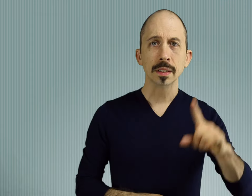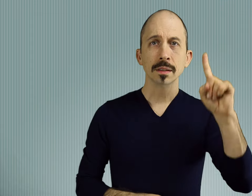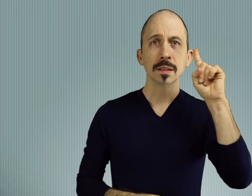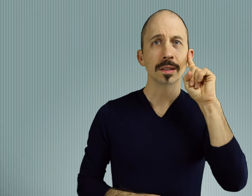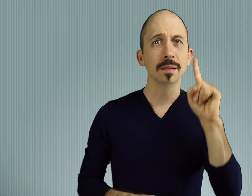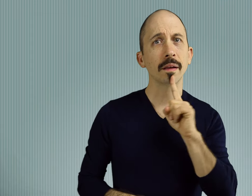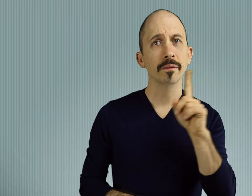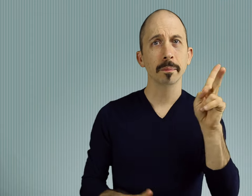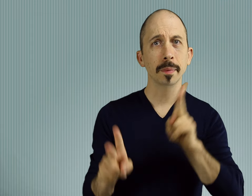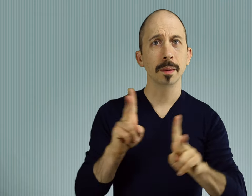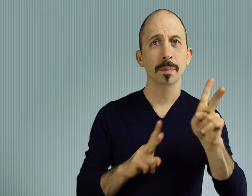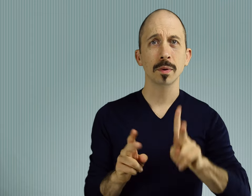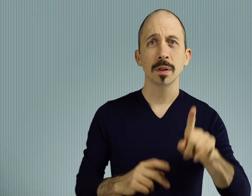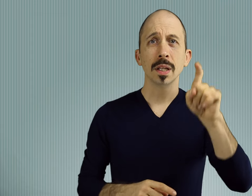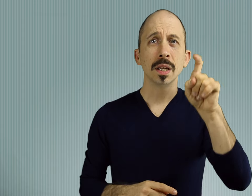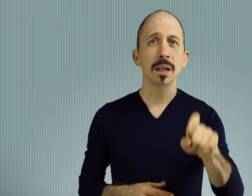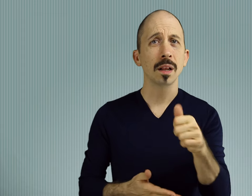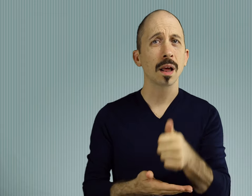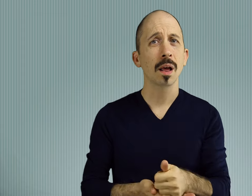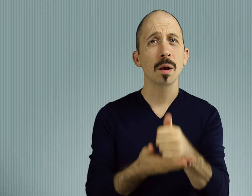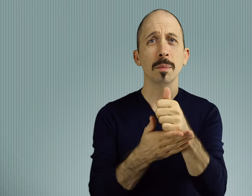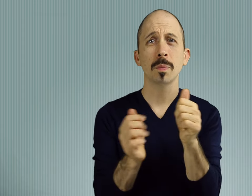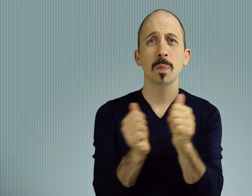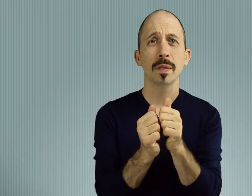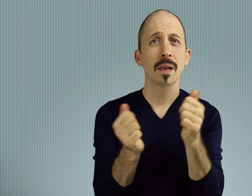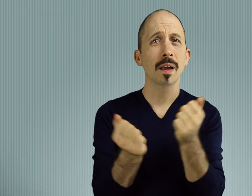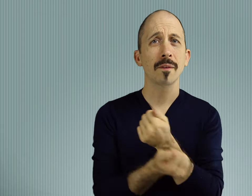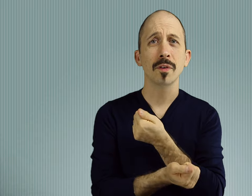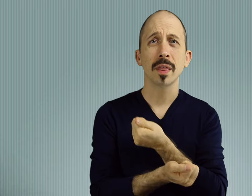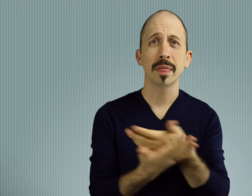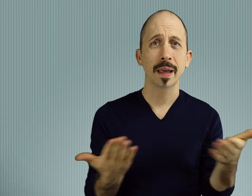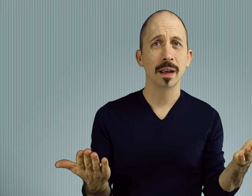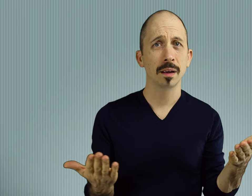(using Manual Coded English): Deaf people need help with everything.